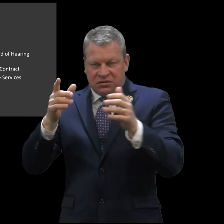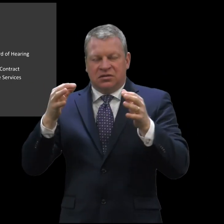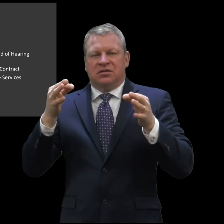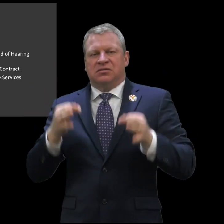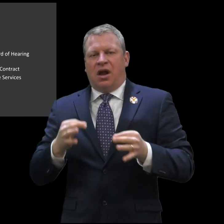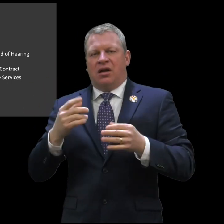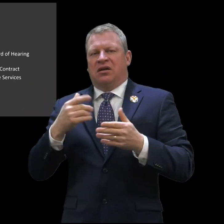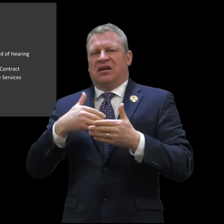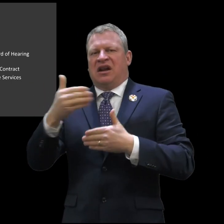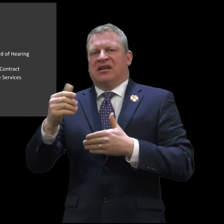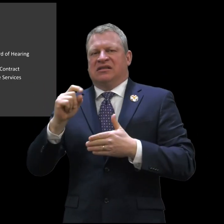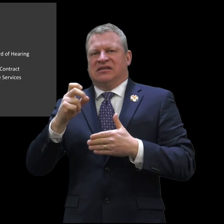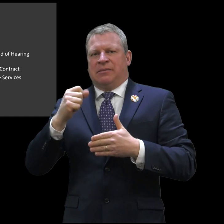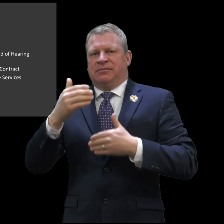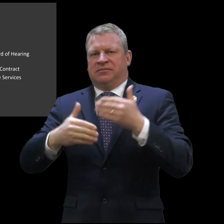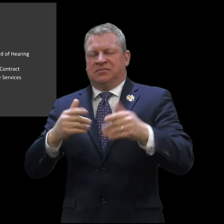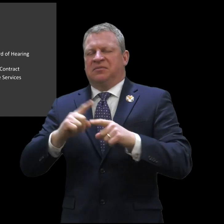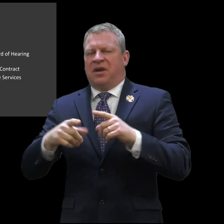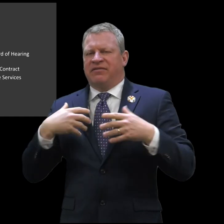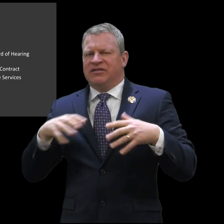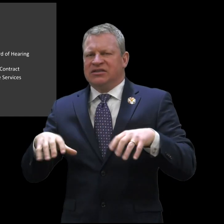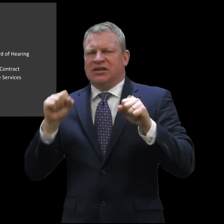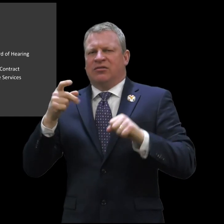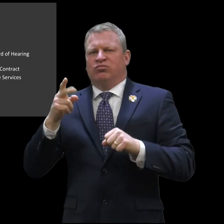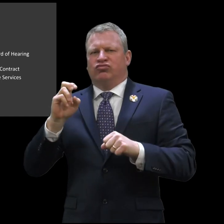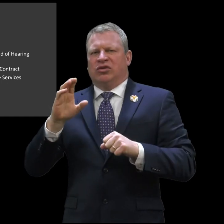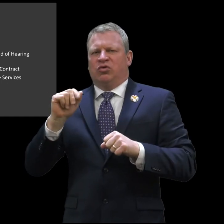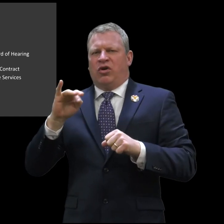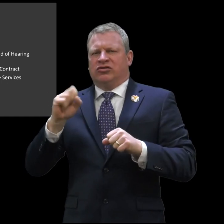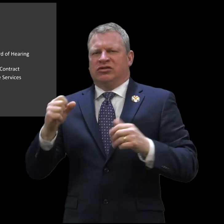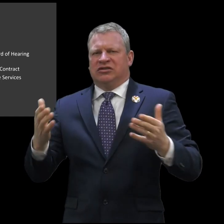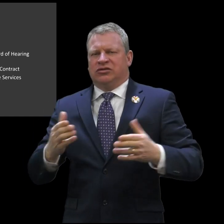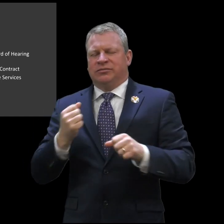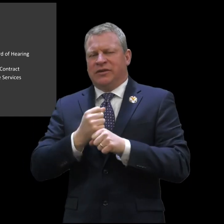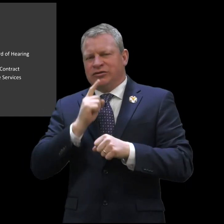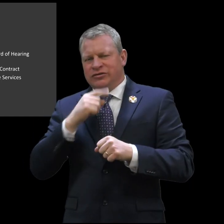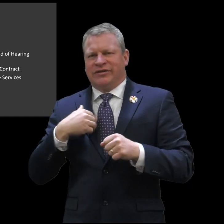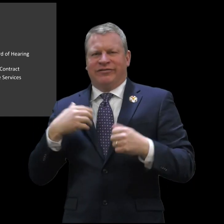CDC guidelines very closely before we decide any further steps. However,